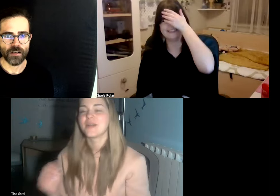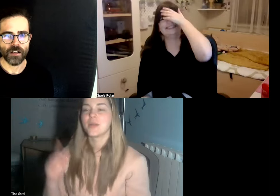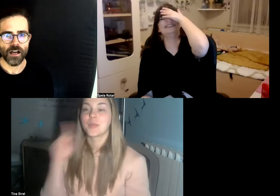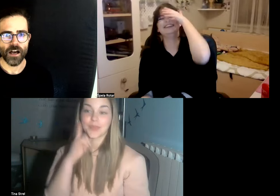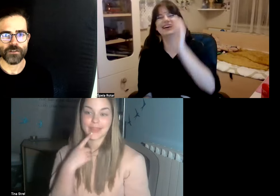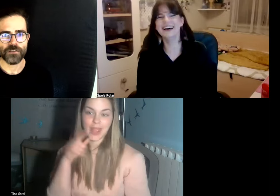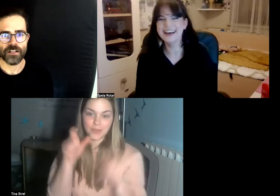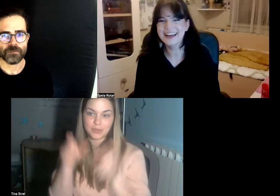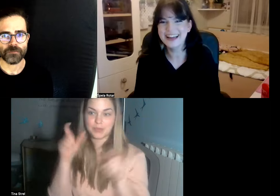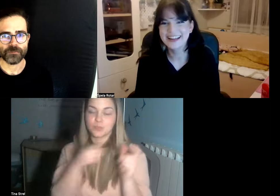how do you feel